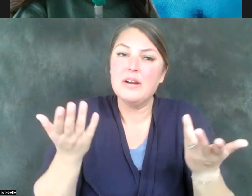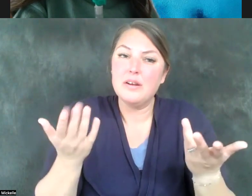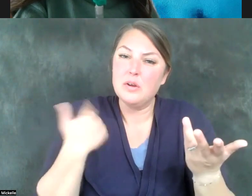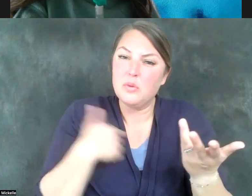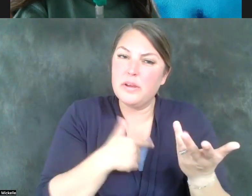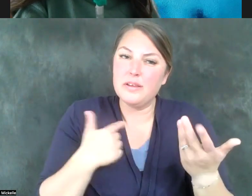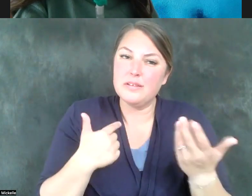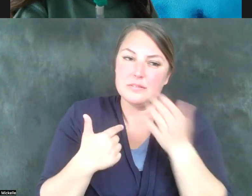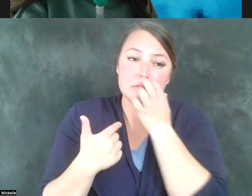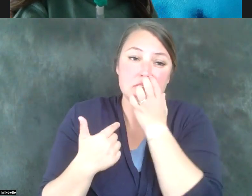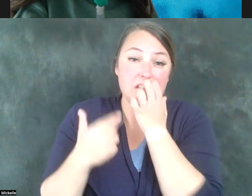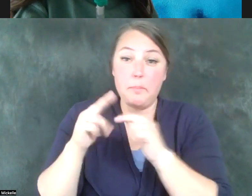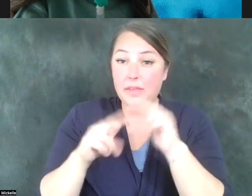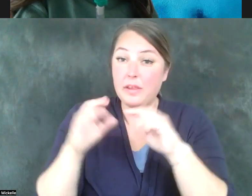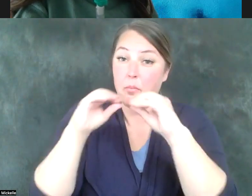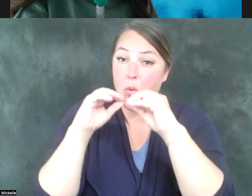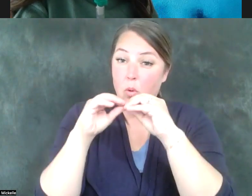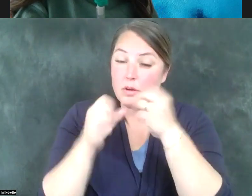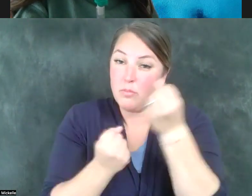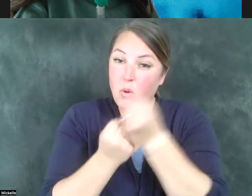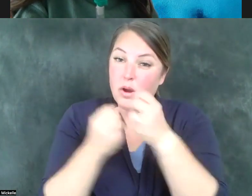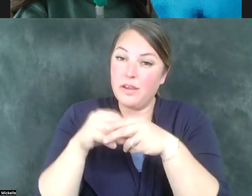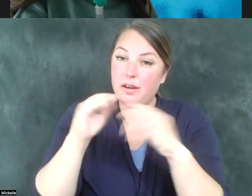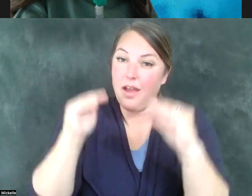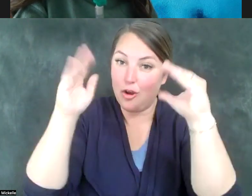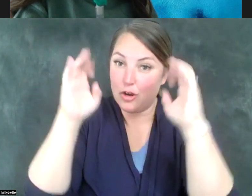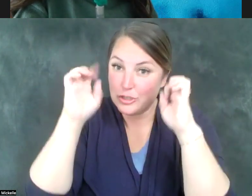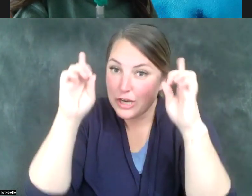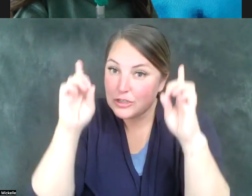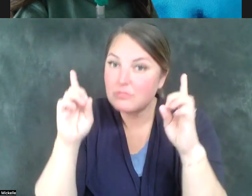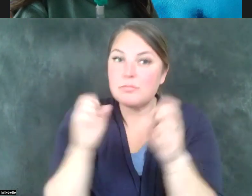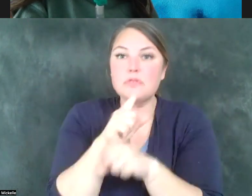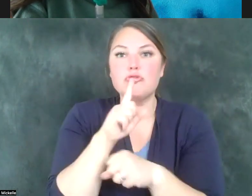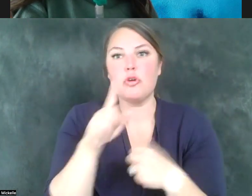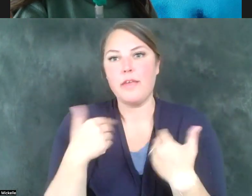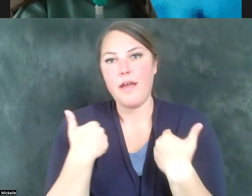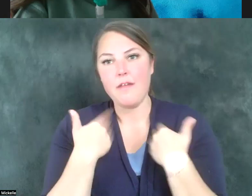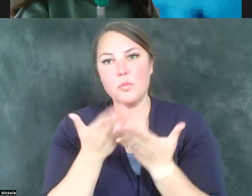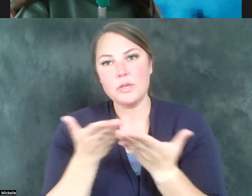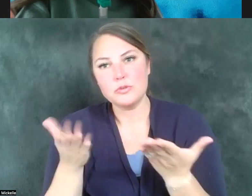higher education to ensure that we have resources to train individuals who want to go into those areas,